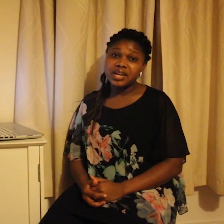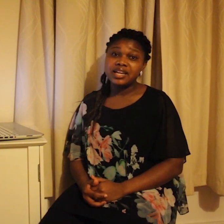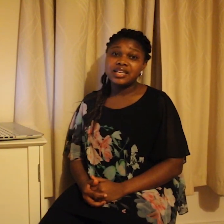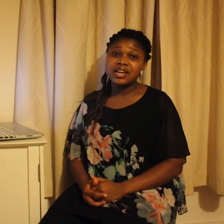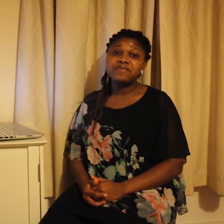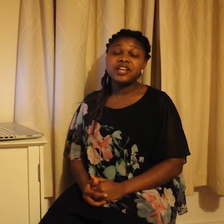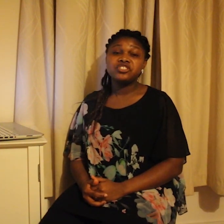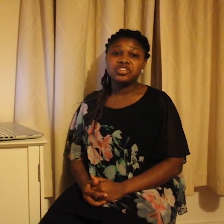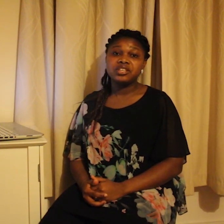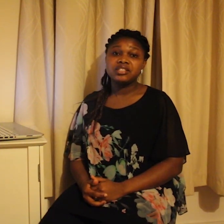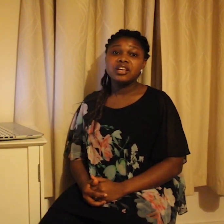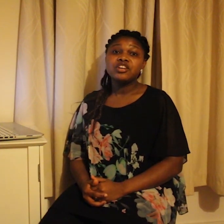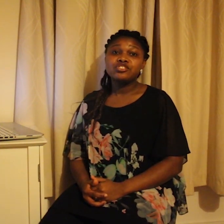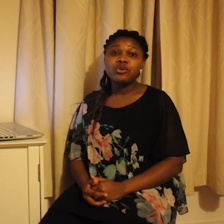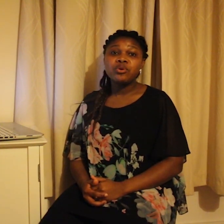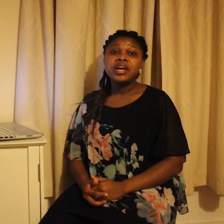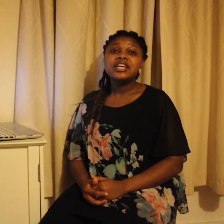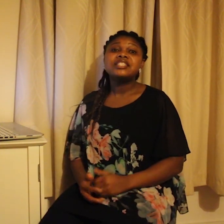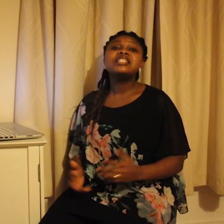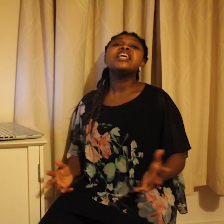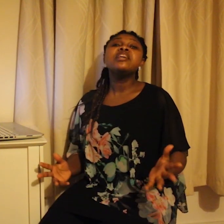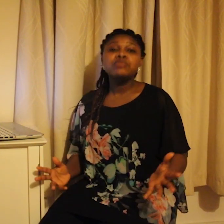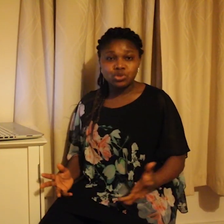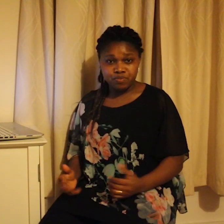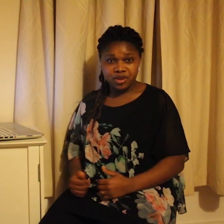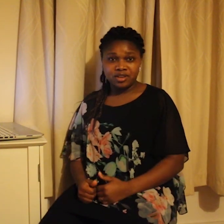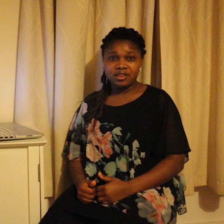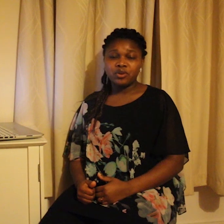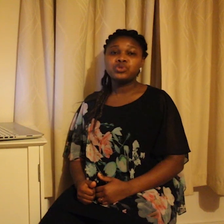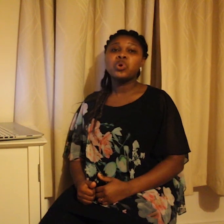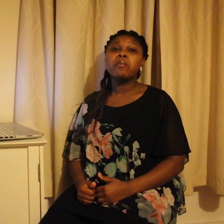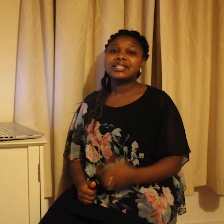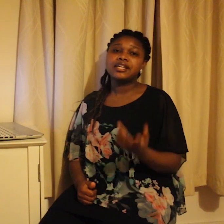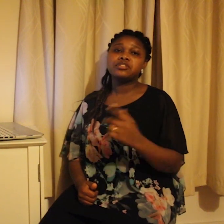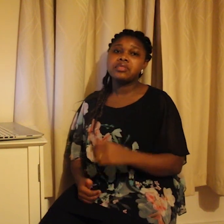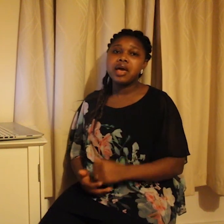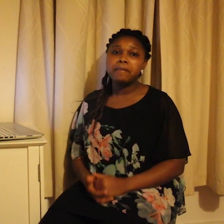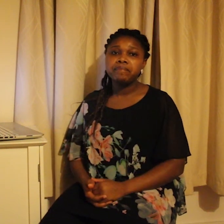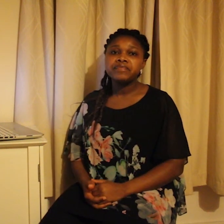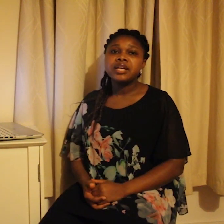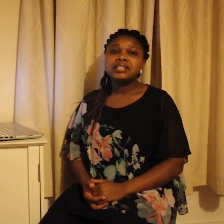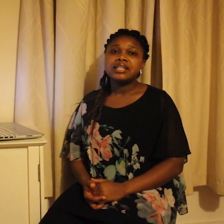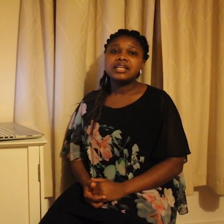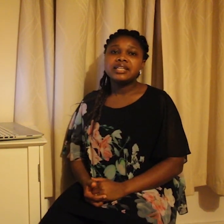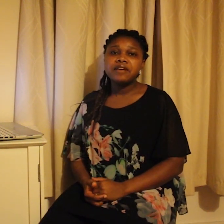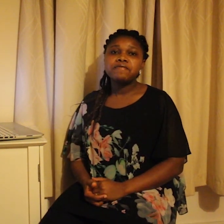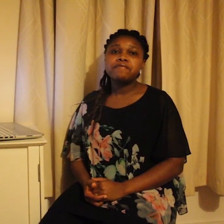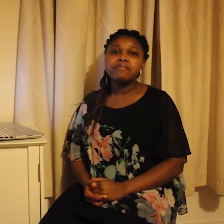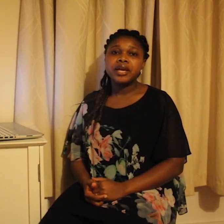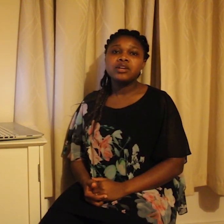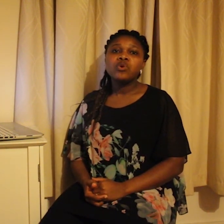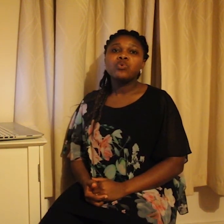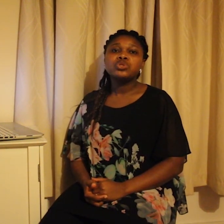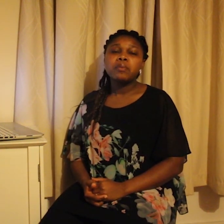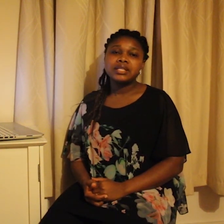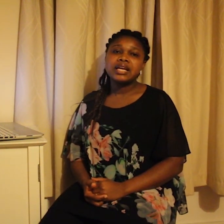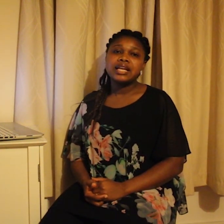the deafness genes, so it seems to be automatic to them that the Deaf men will automatically